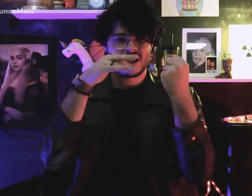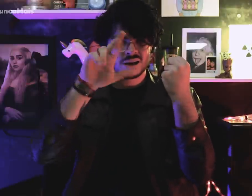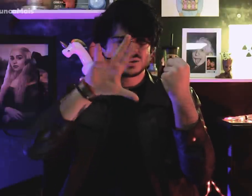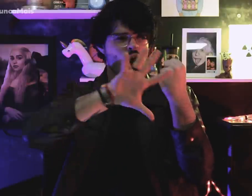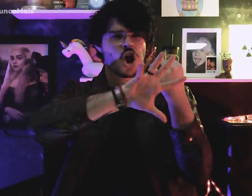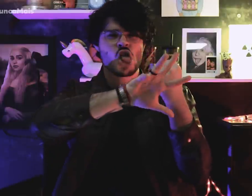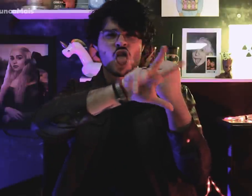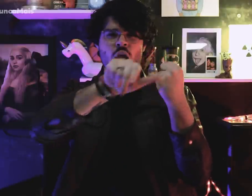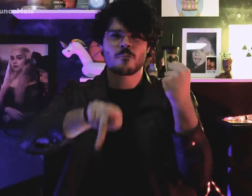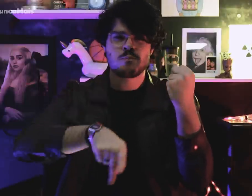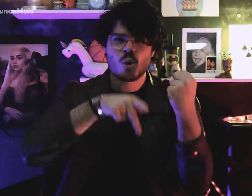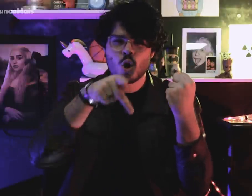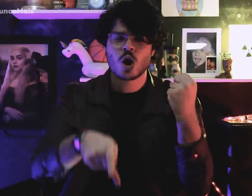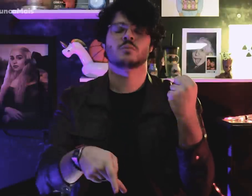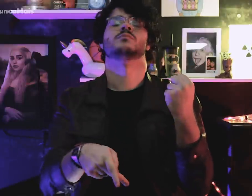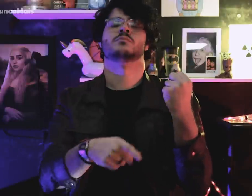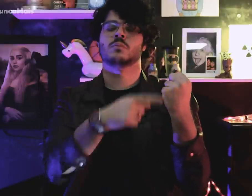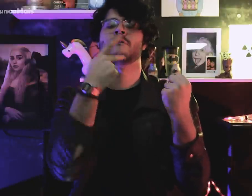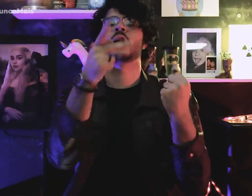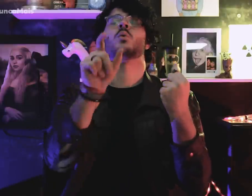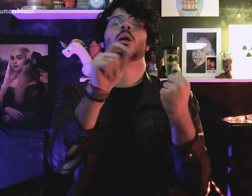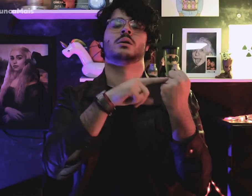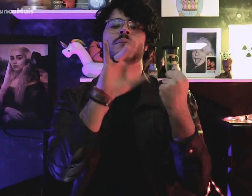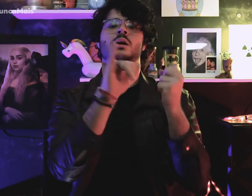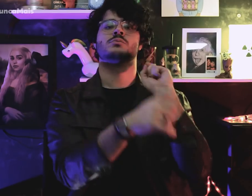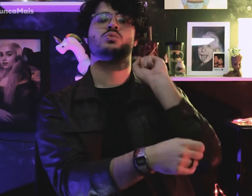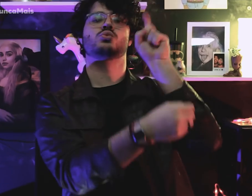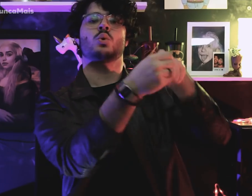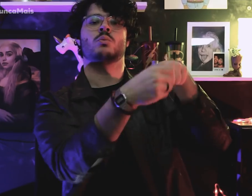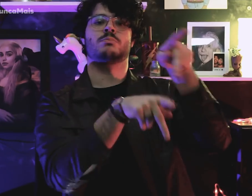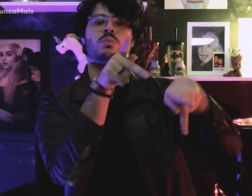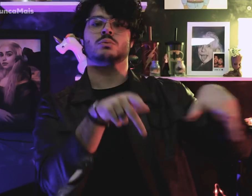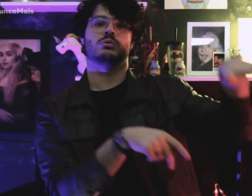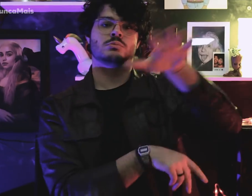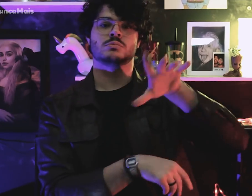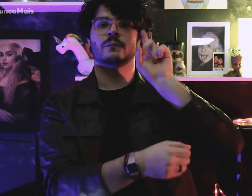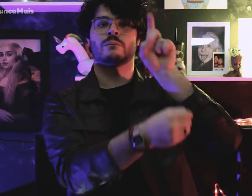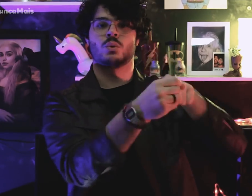money stolen from the people, that would be returned to him.